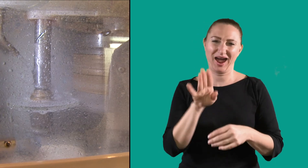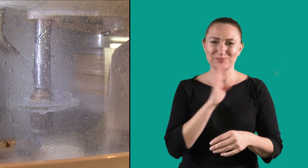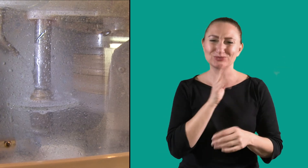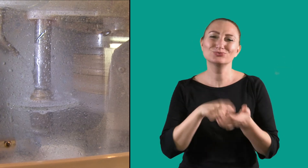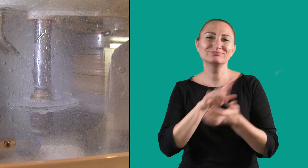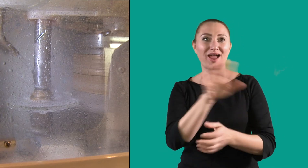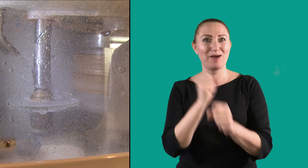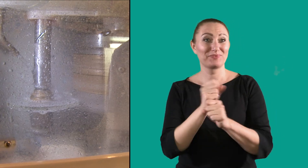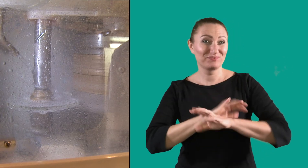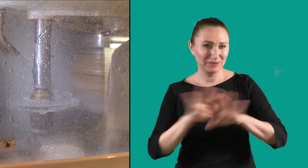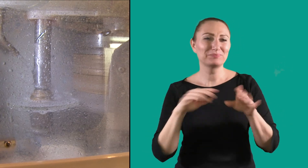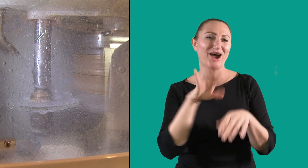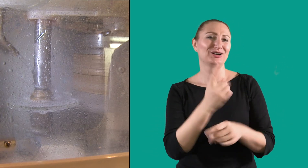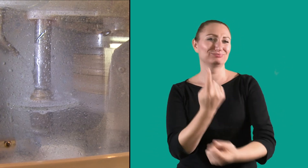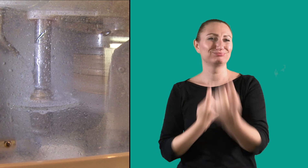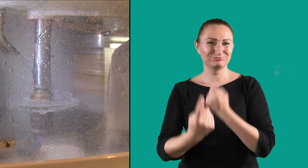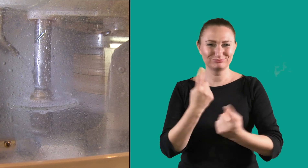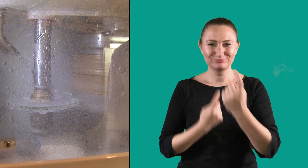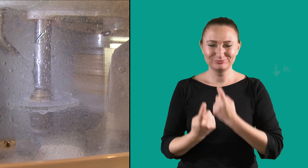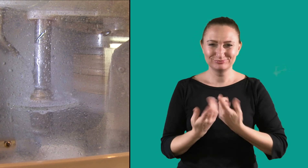because that’s when people finish their work.